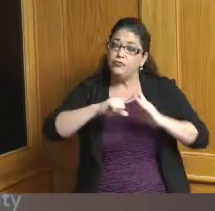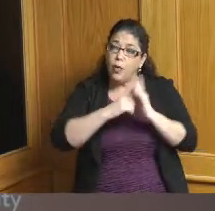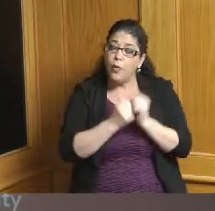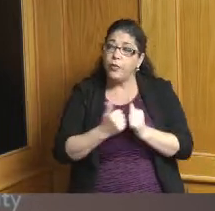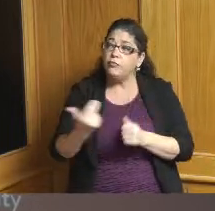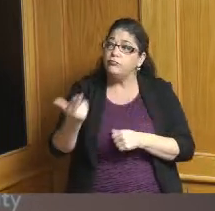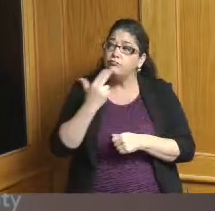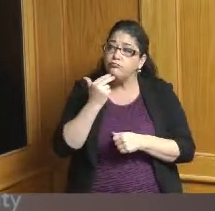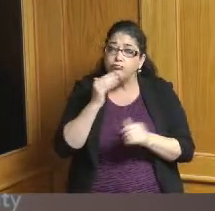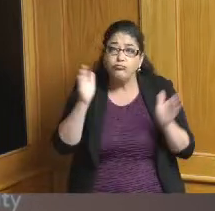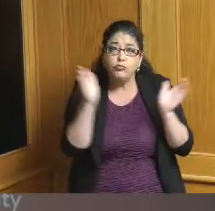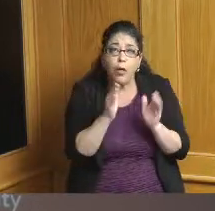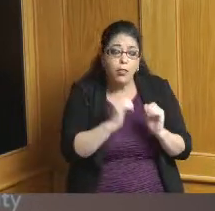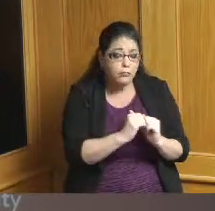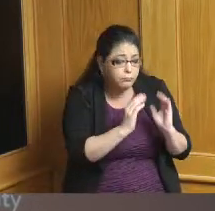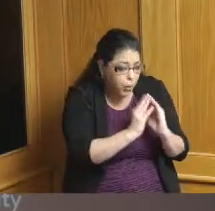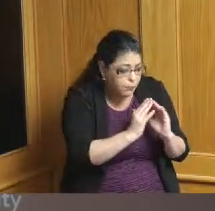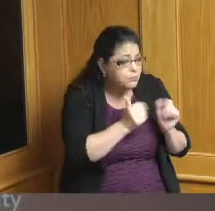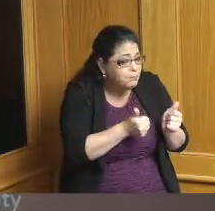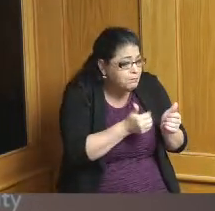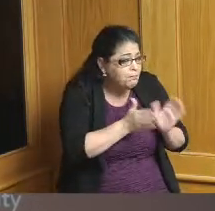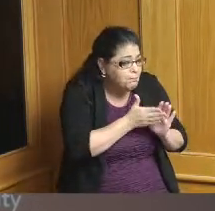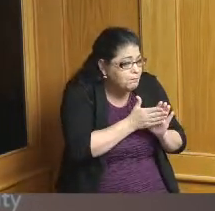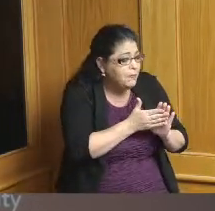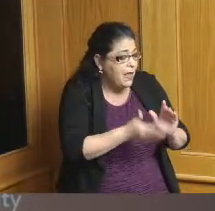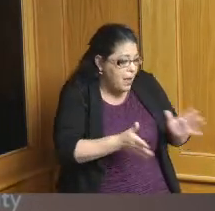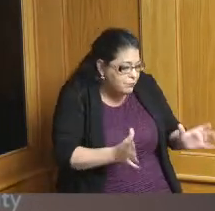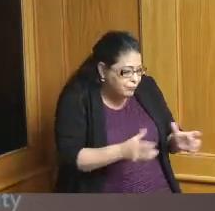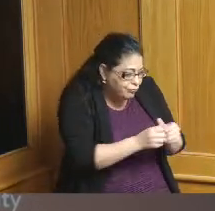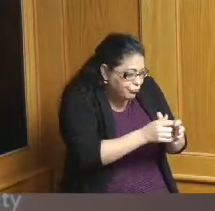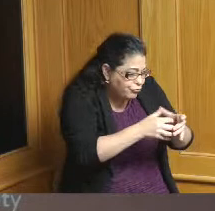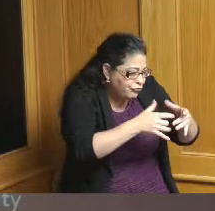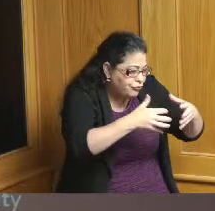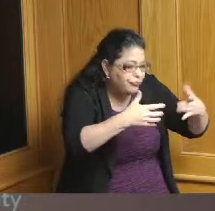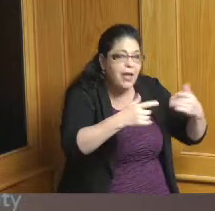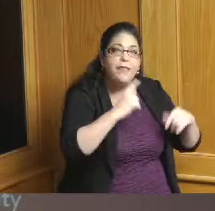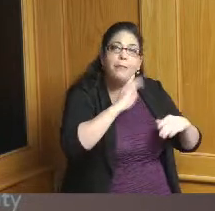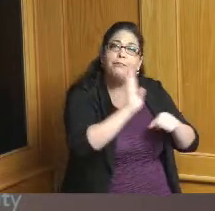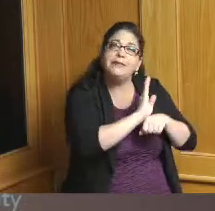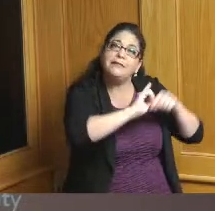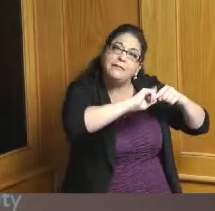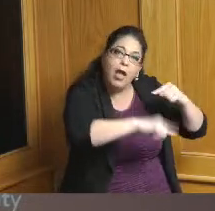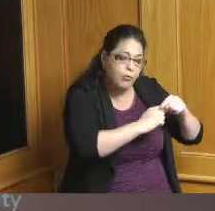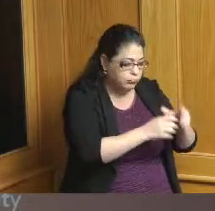nature help them grow over the course of their over their site business cycle and ultimately